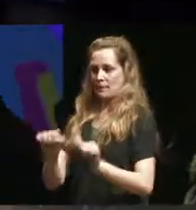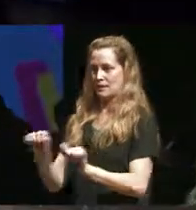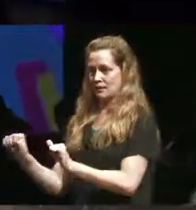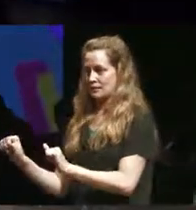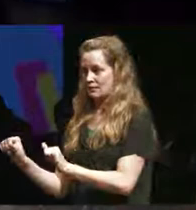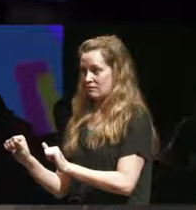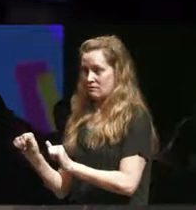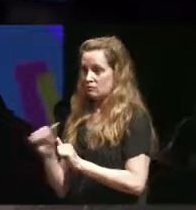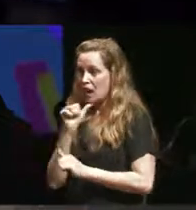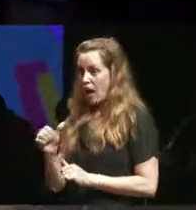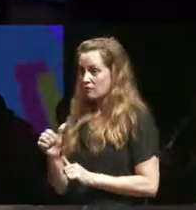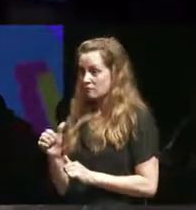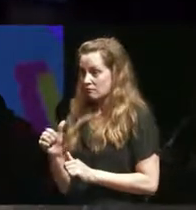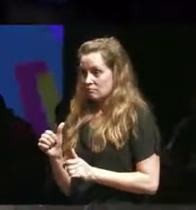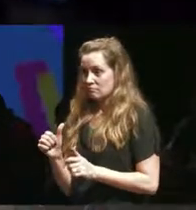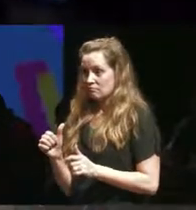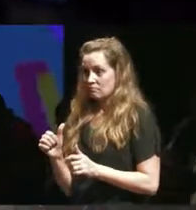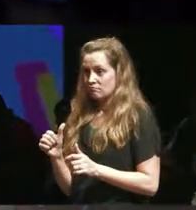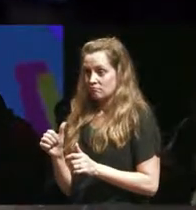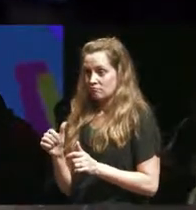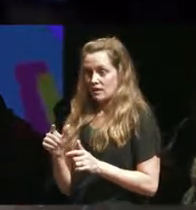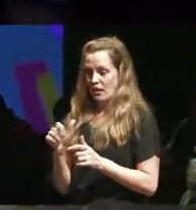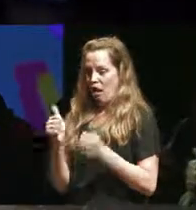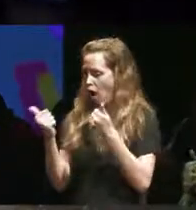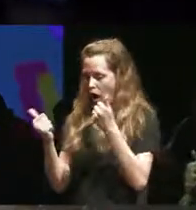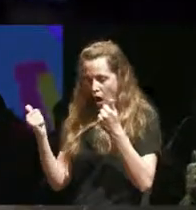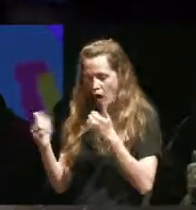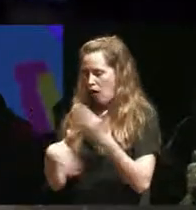had relationship to disability